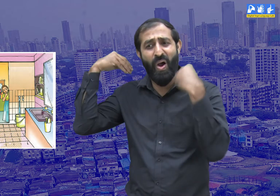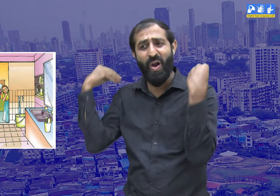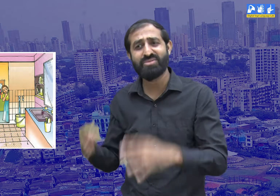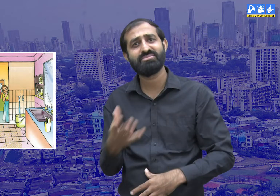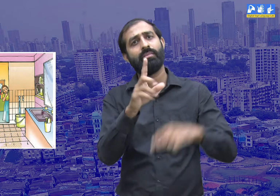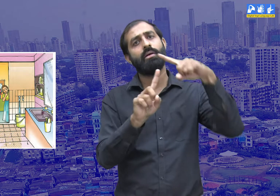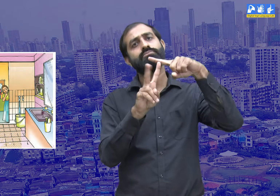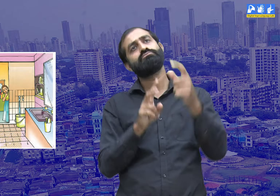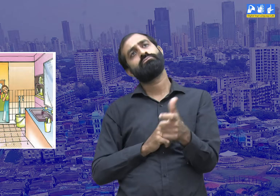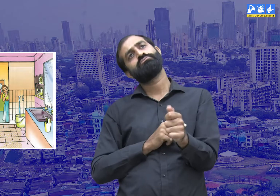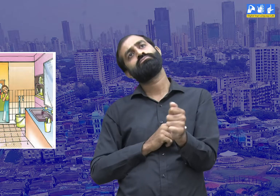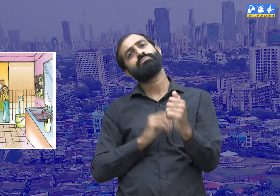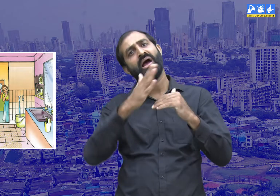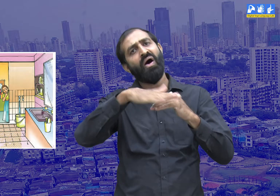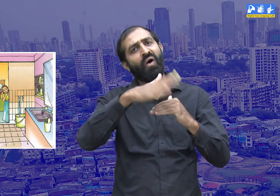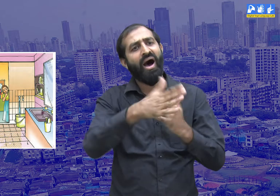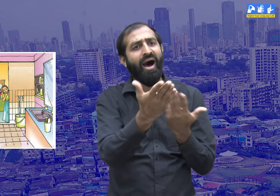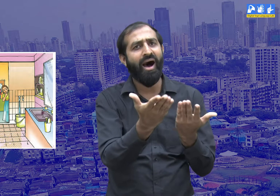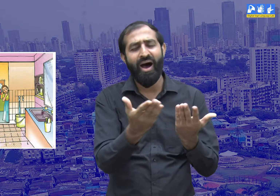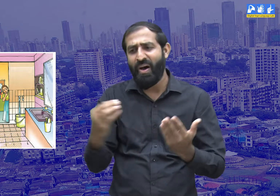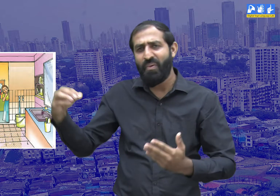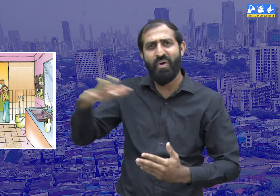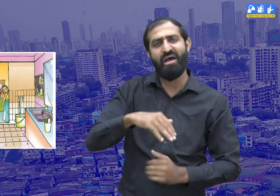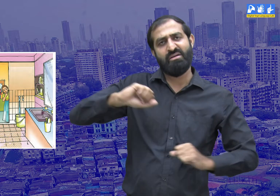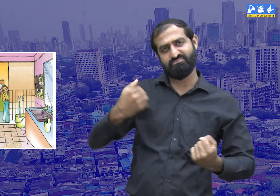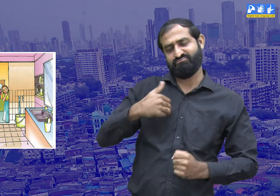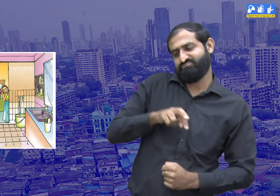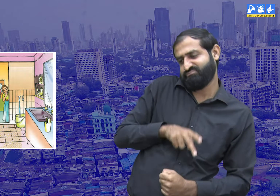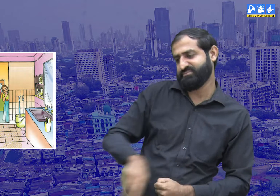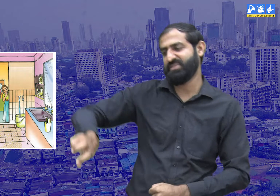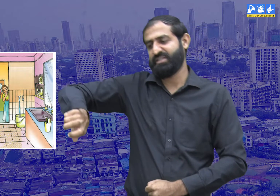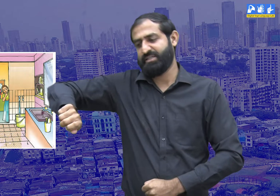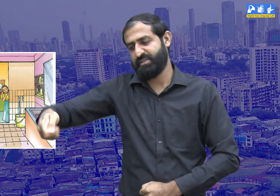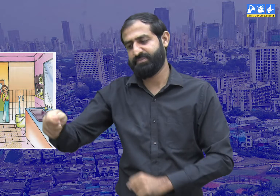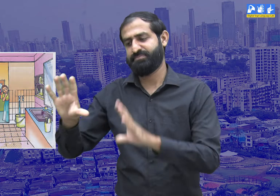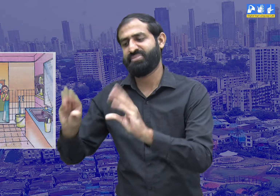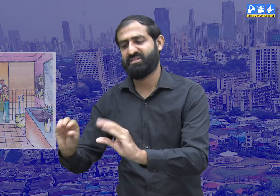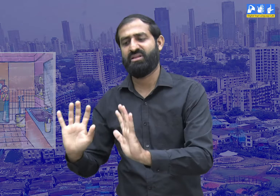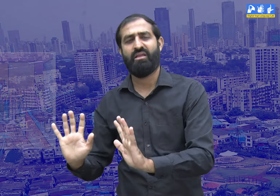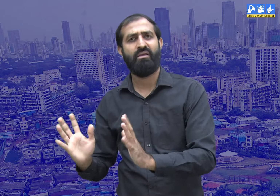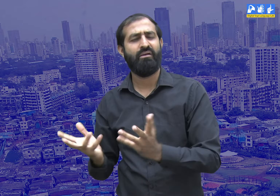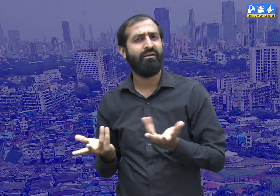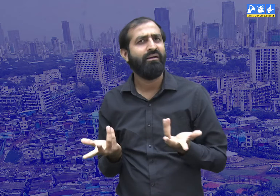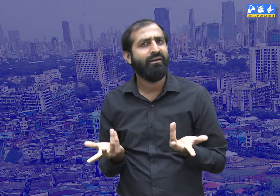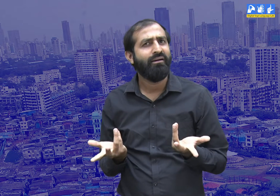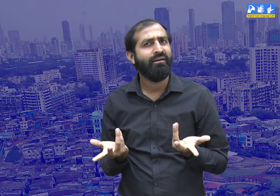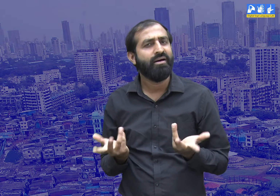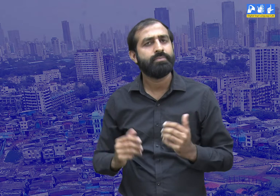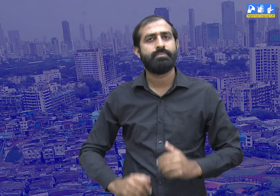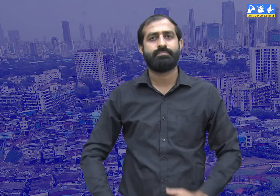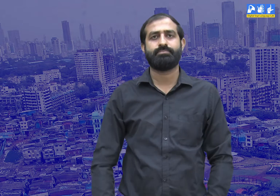So I went and close the tap.